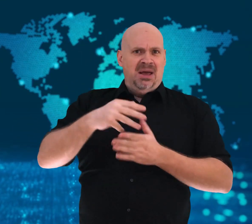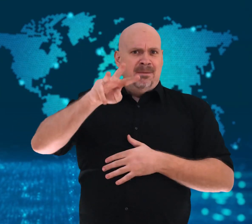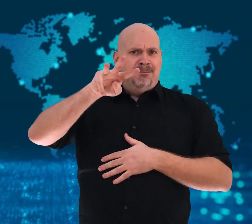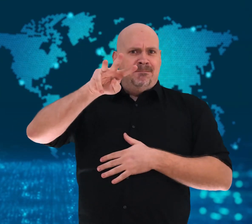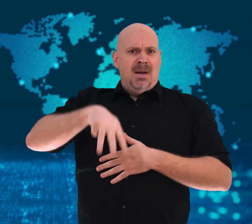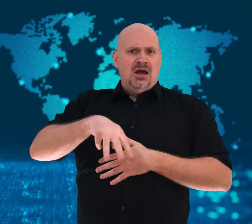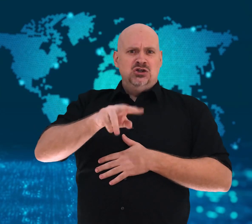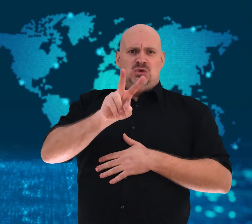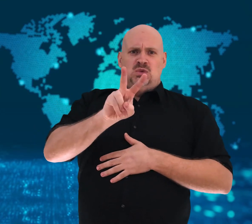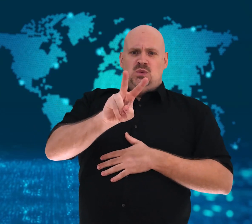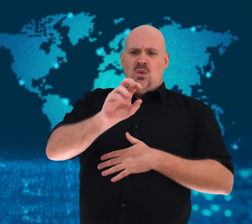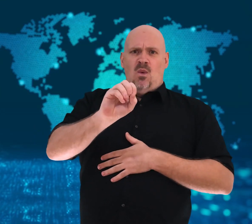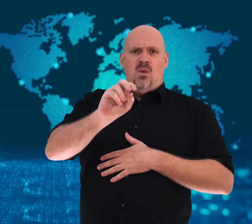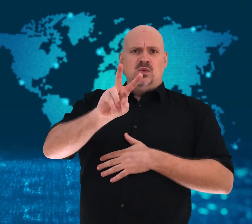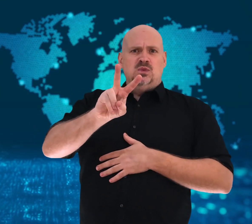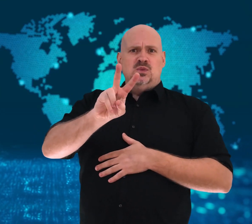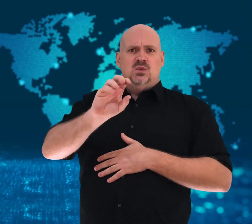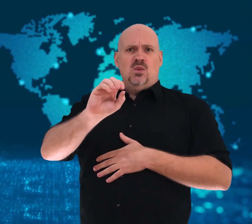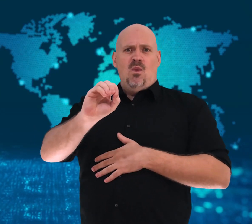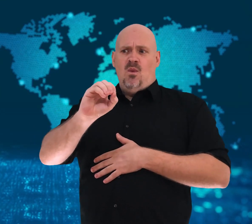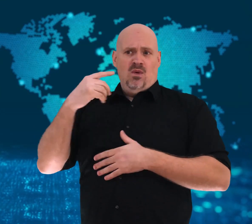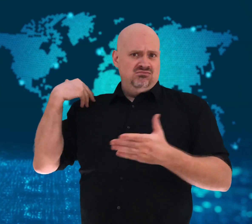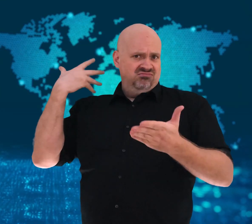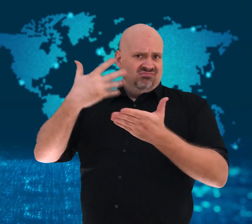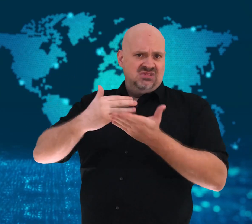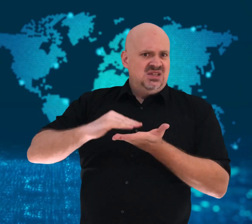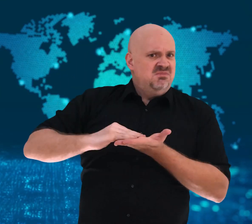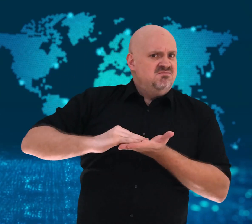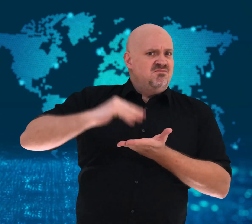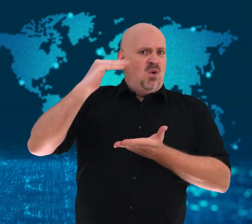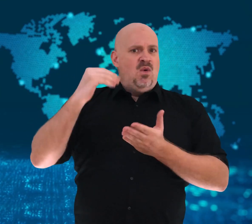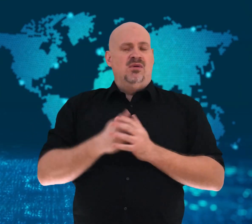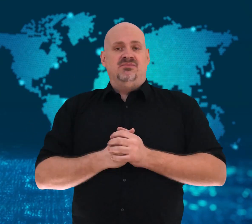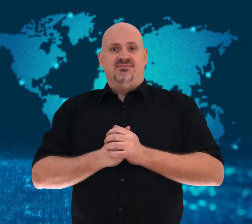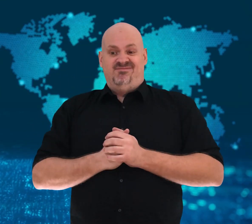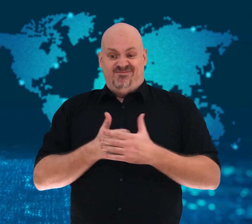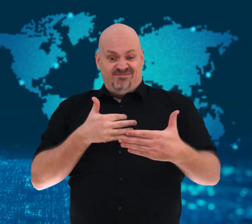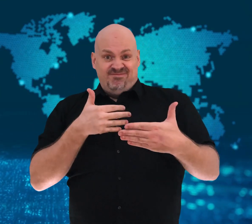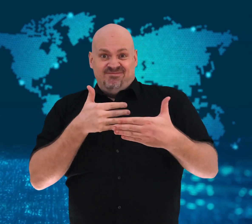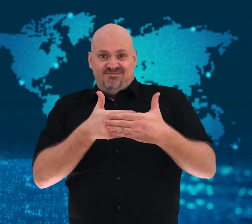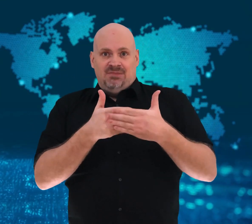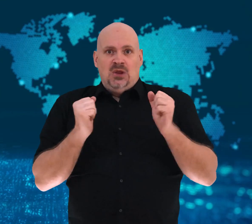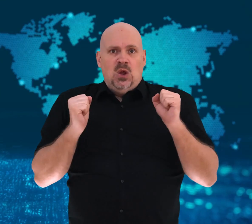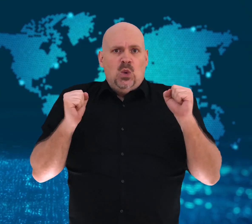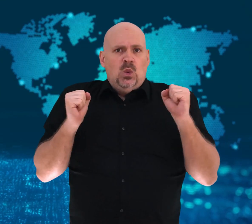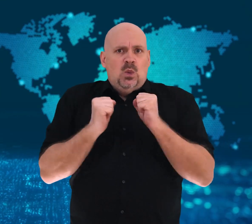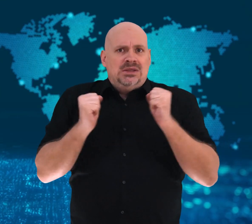2020, weeks before the winter Olympics begins.